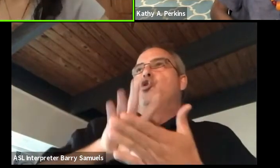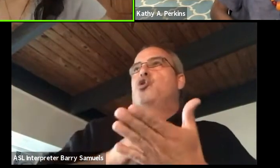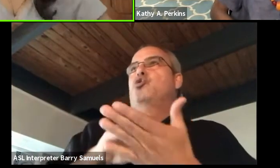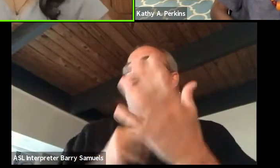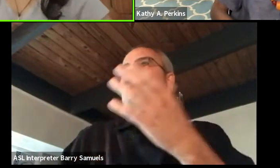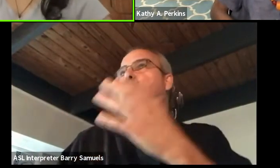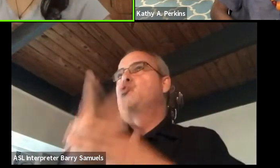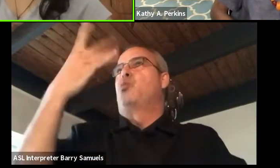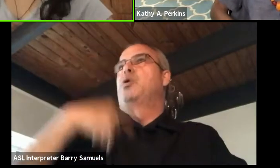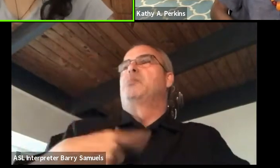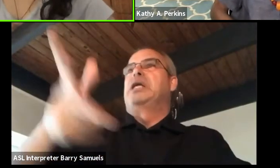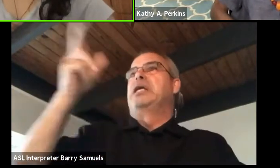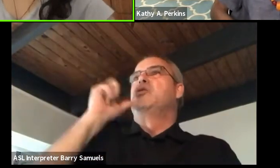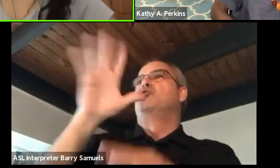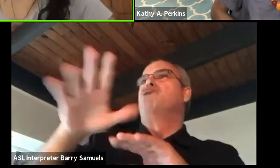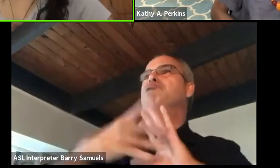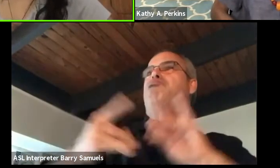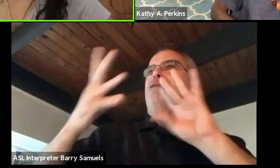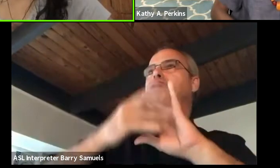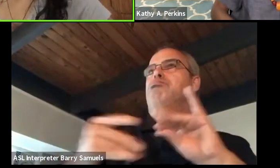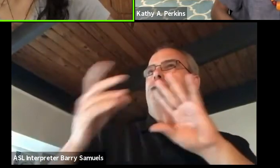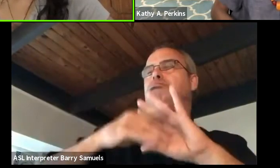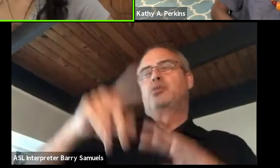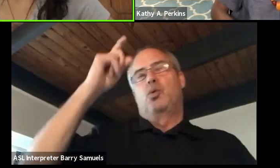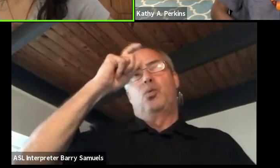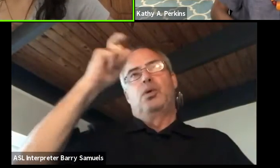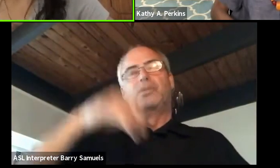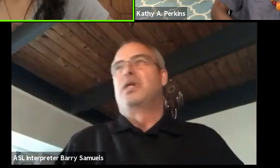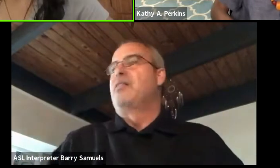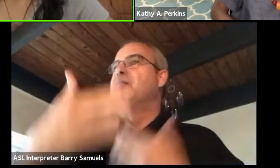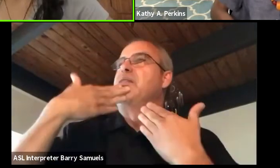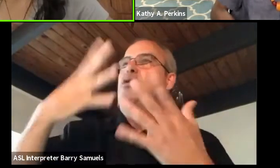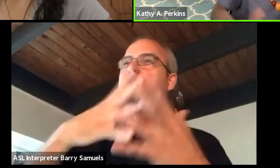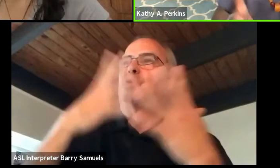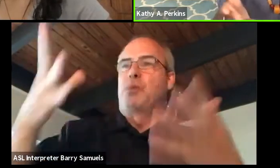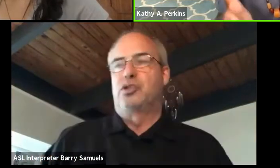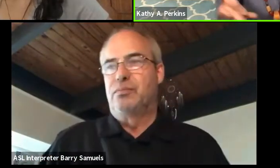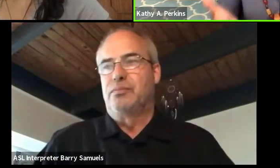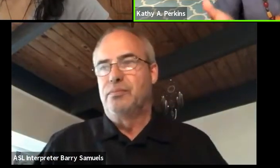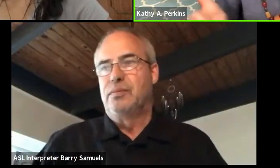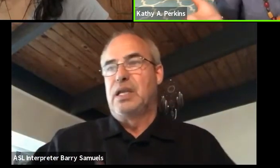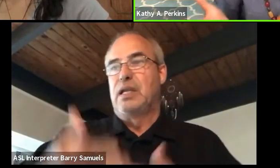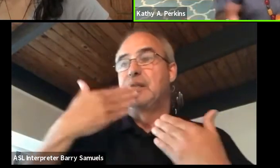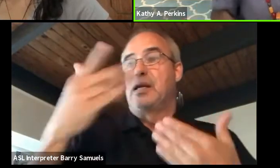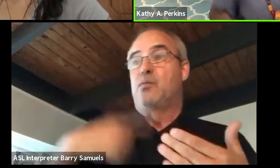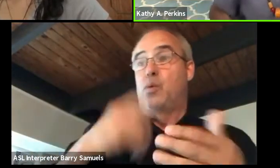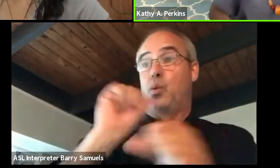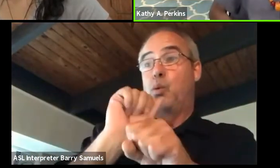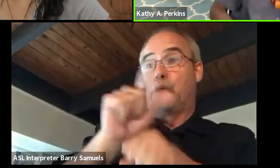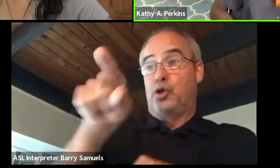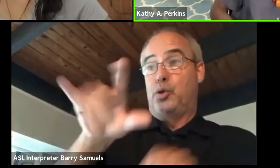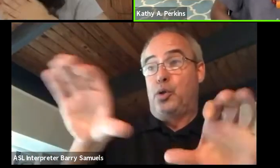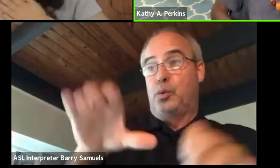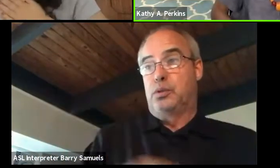as I'm hearing your wise words of wisdom, so thank you so much. And thank you for the work you're doing at such a young age,